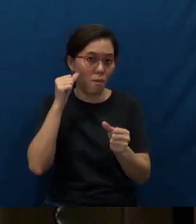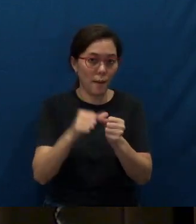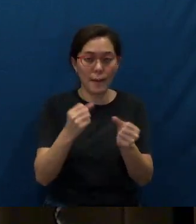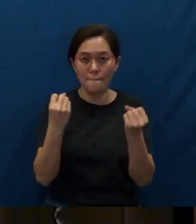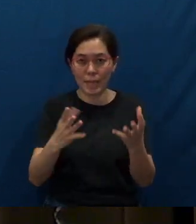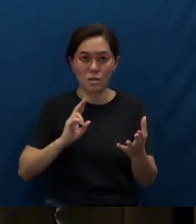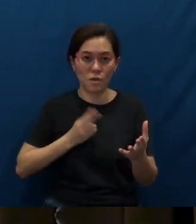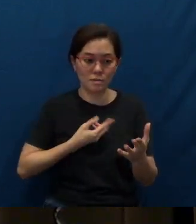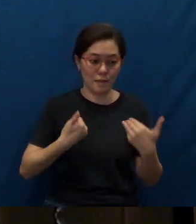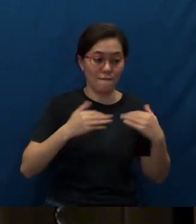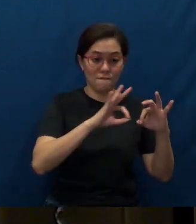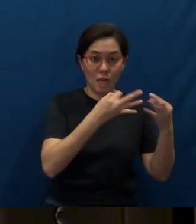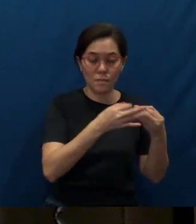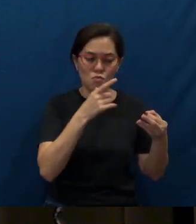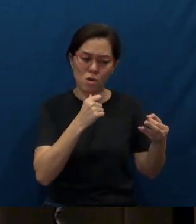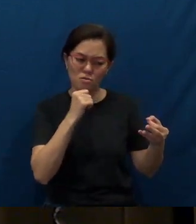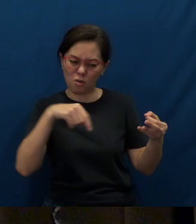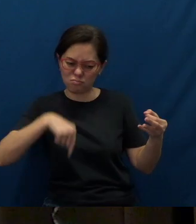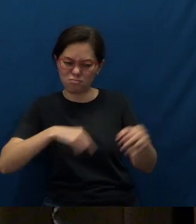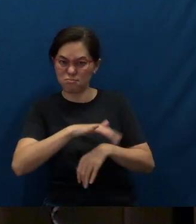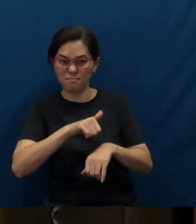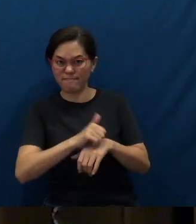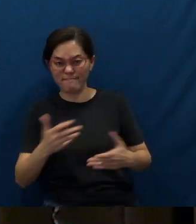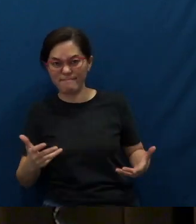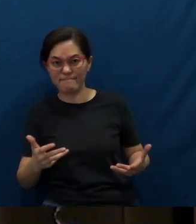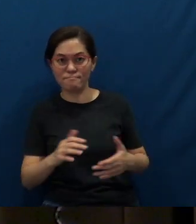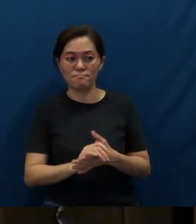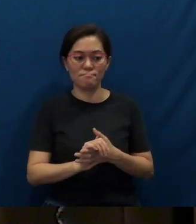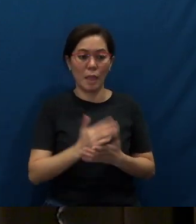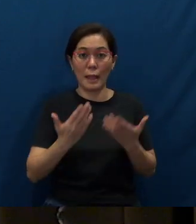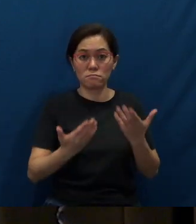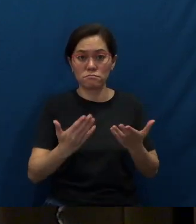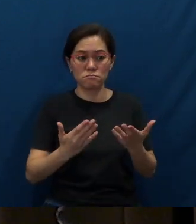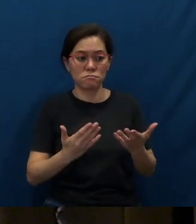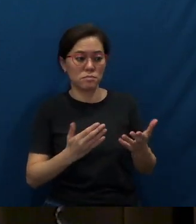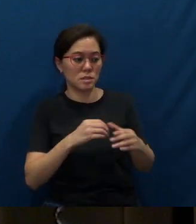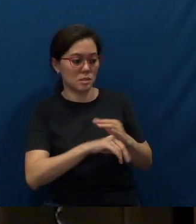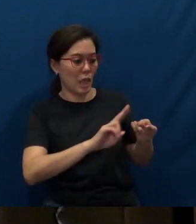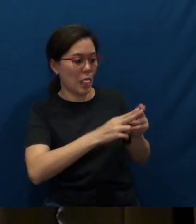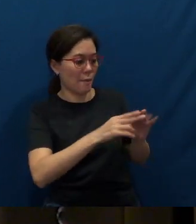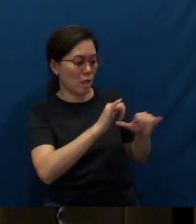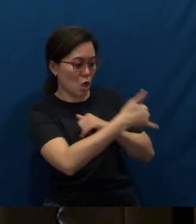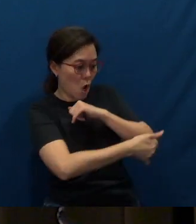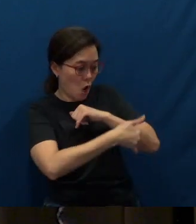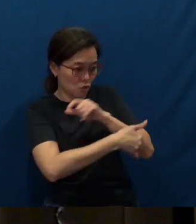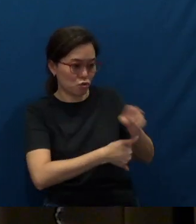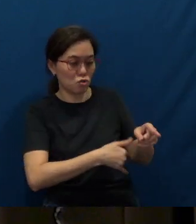have families who are not in Singapore. They could be in our neighboring countries, they could be further away.